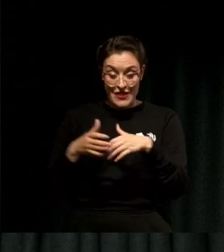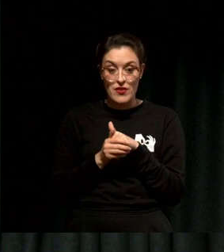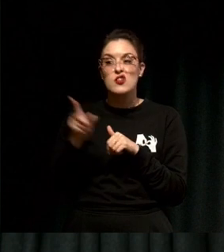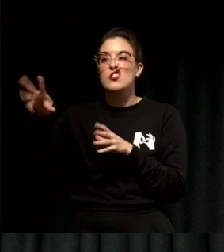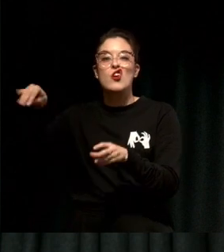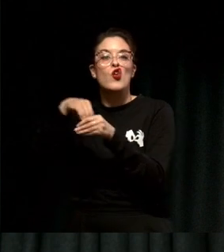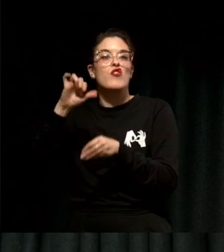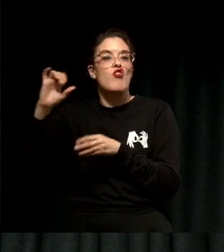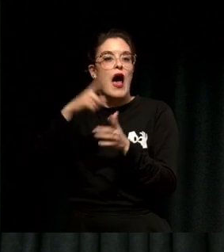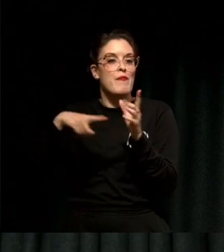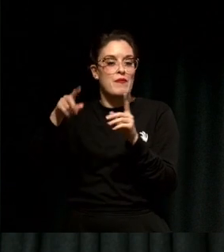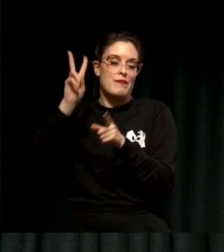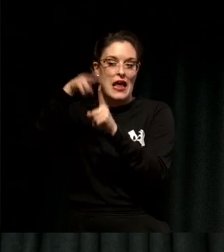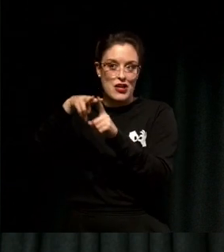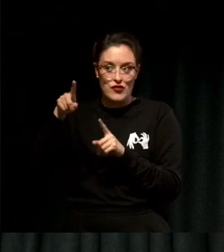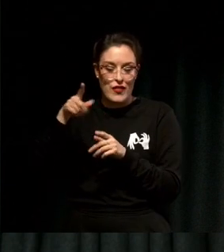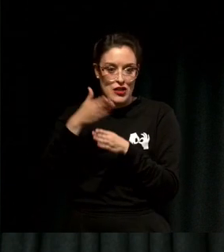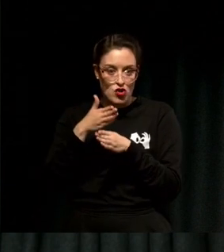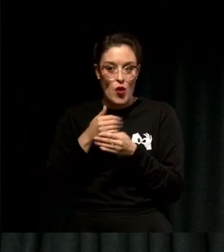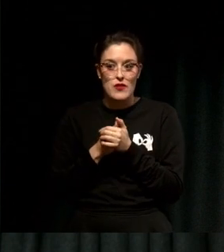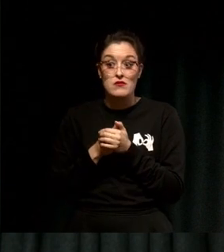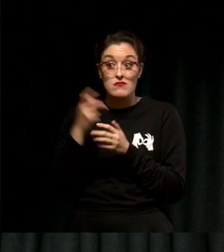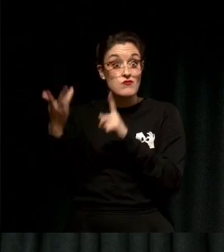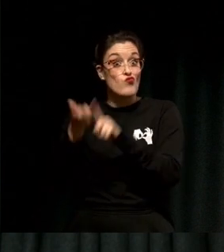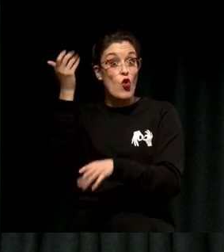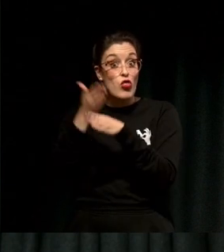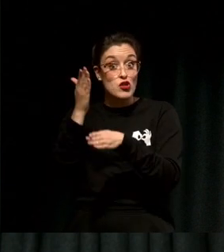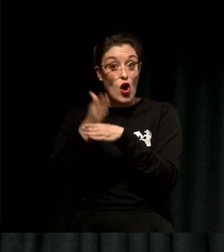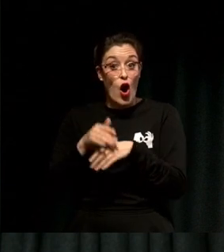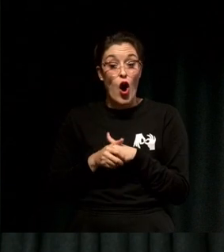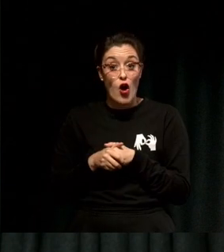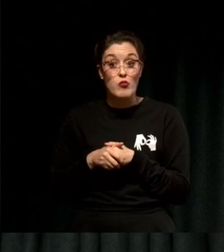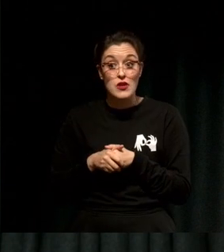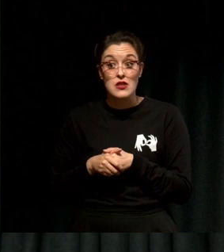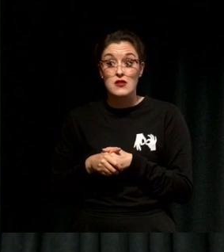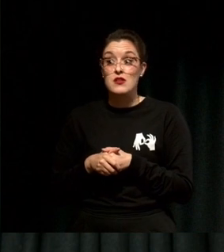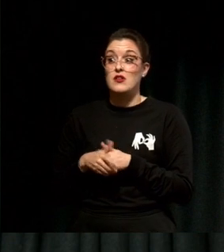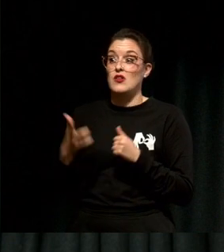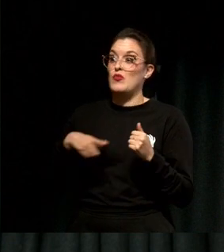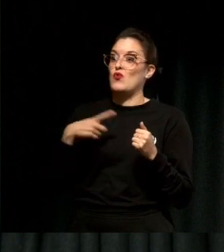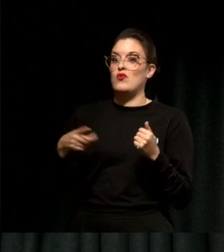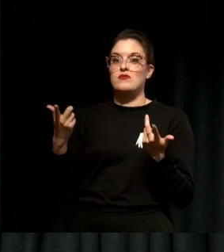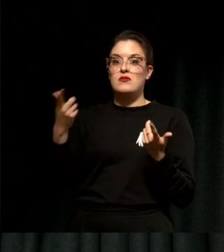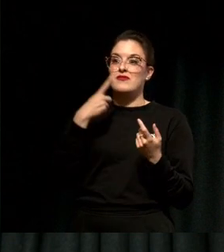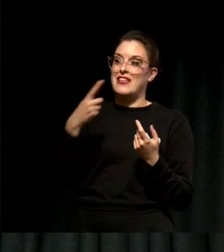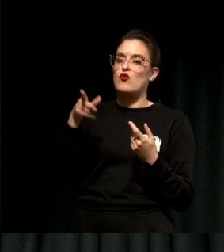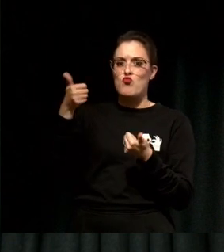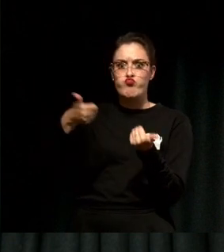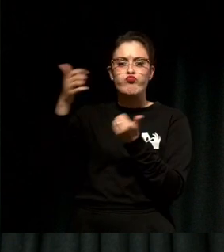And she was able to get this job, and they said your written work really helped you get this job because it showed us how you can think and your potential.